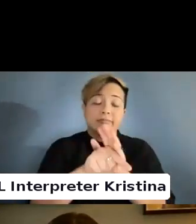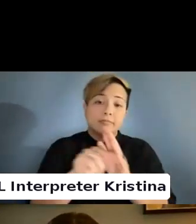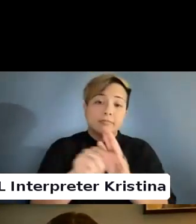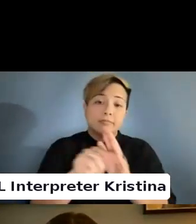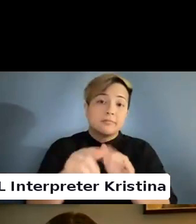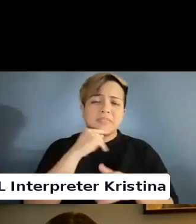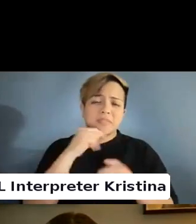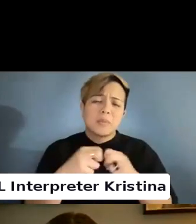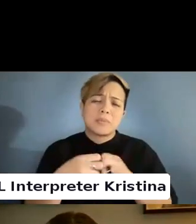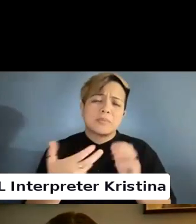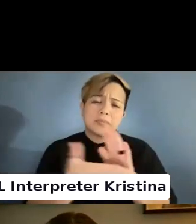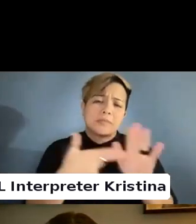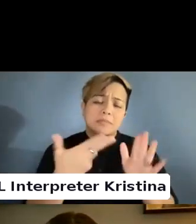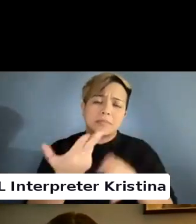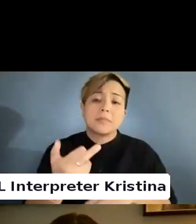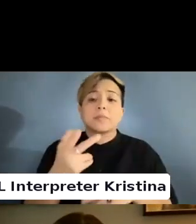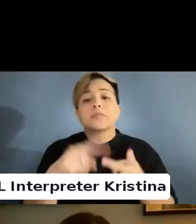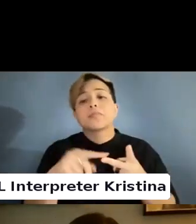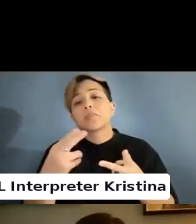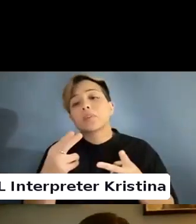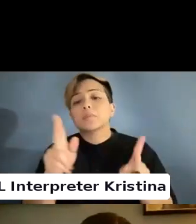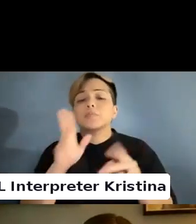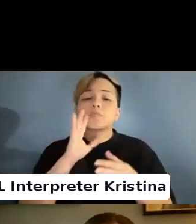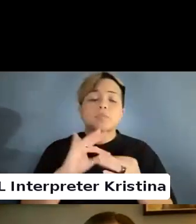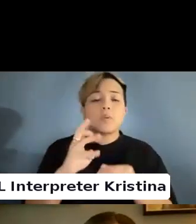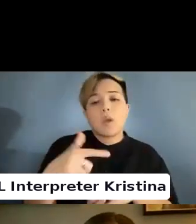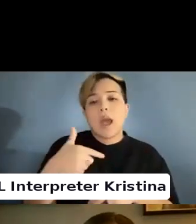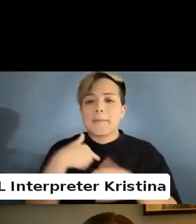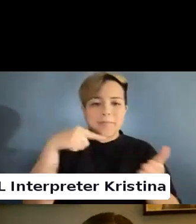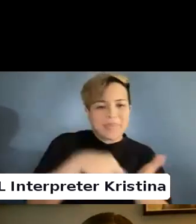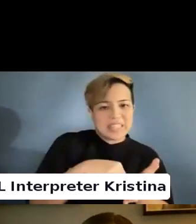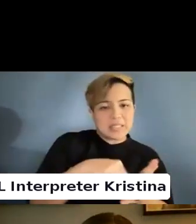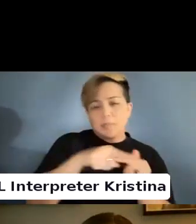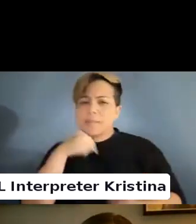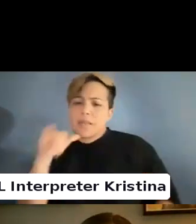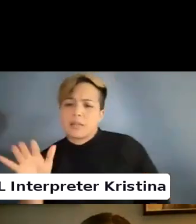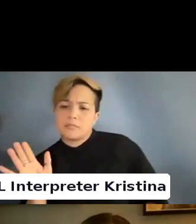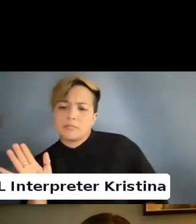The whole people will say I am this but I'm not this. Again.